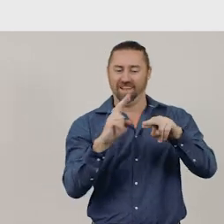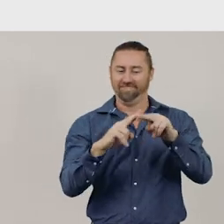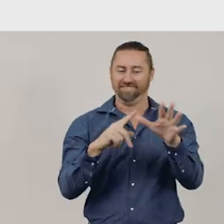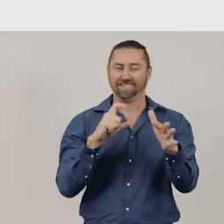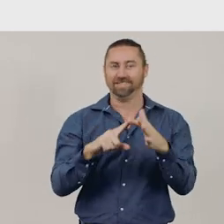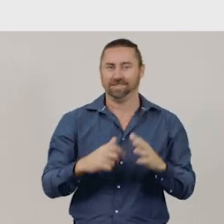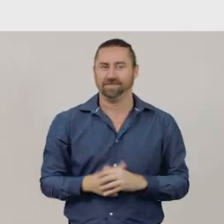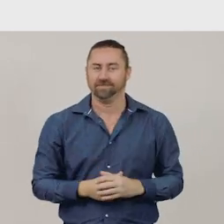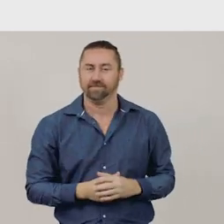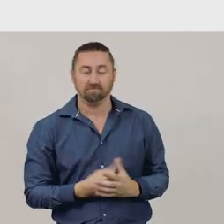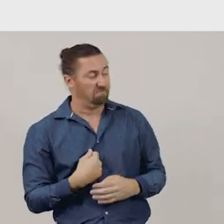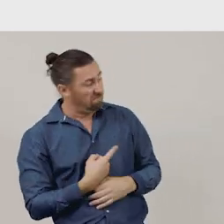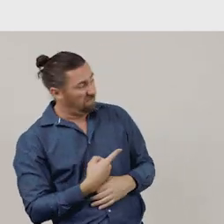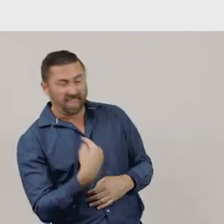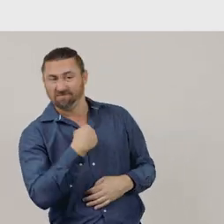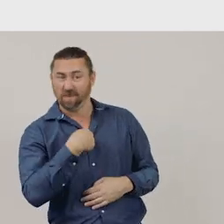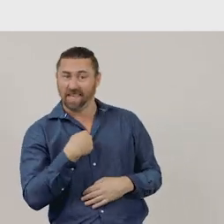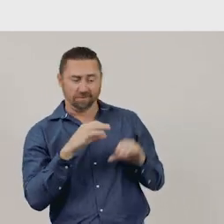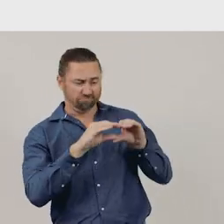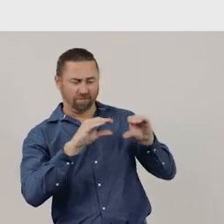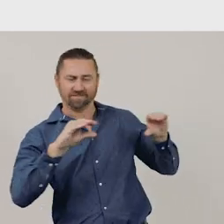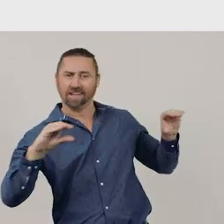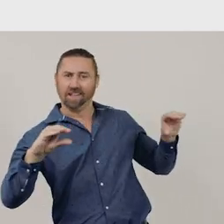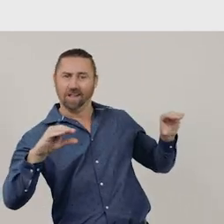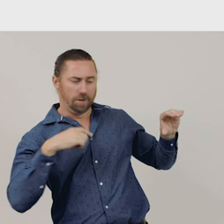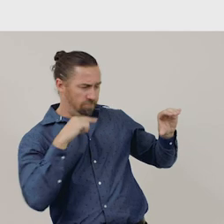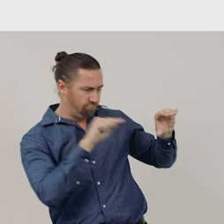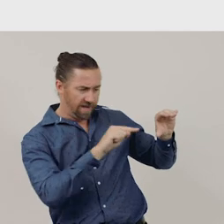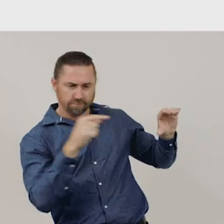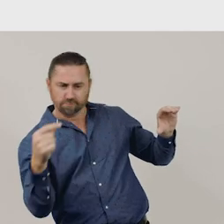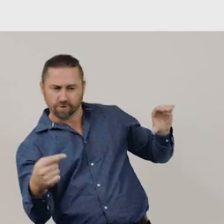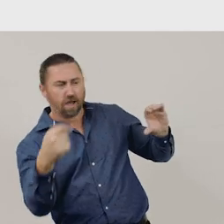I'm a rectangular prism, because my faces are all rectangles.